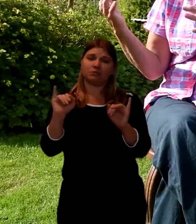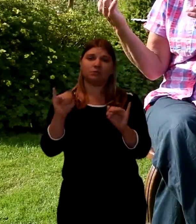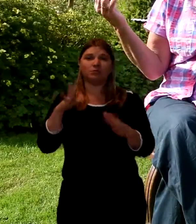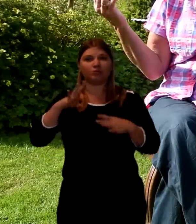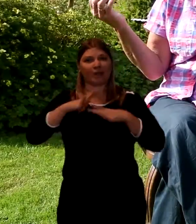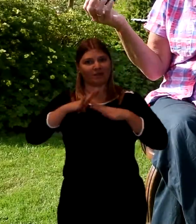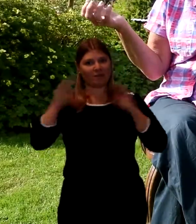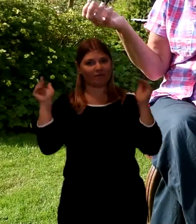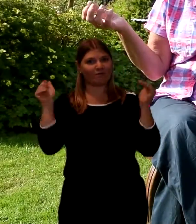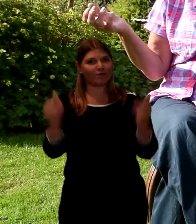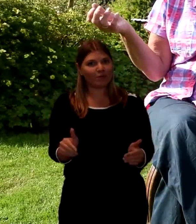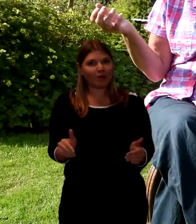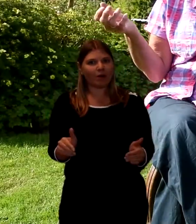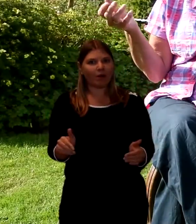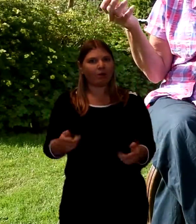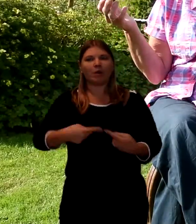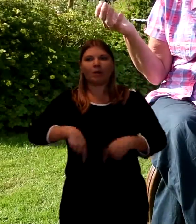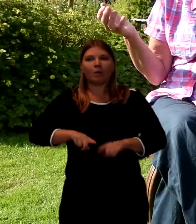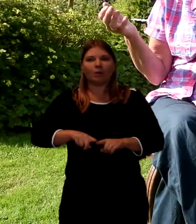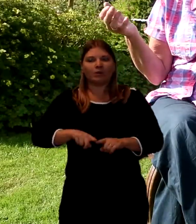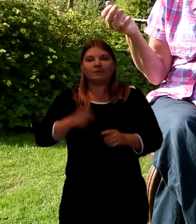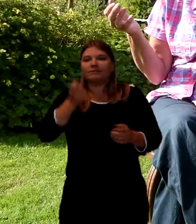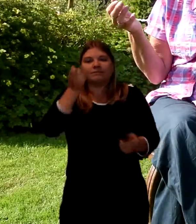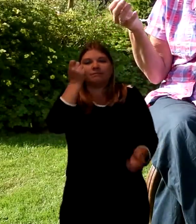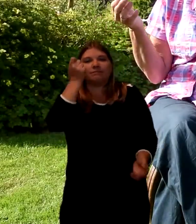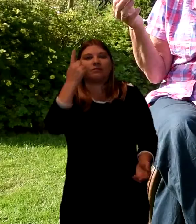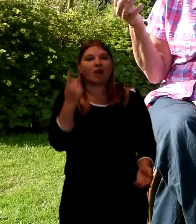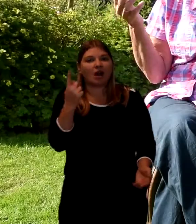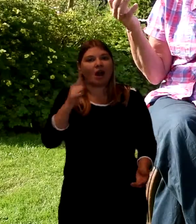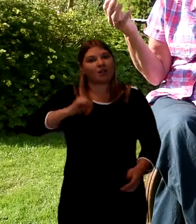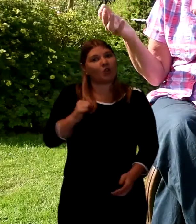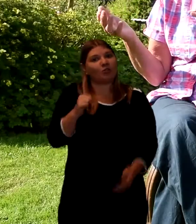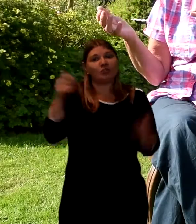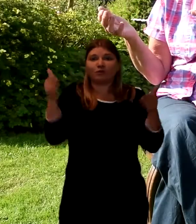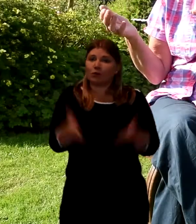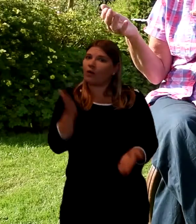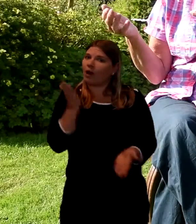But what we weren't geared up was for the traditions of a Scottish funeral.